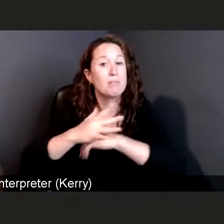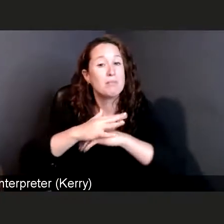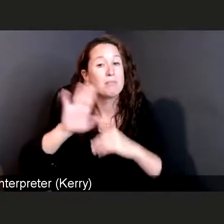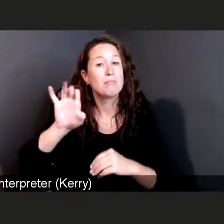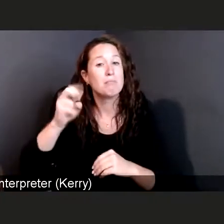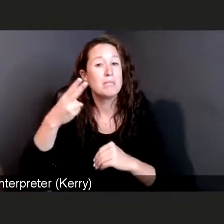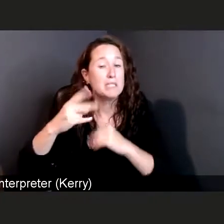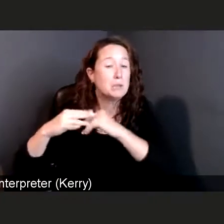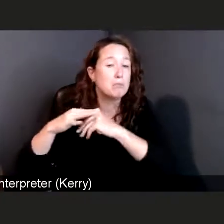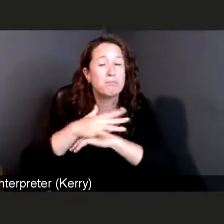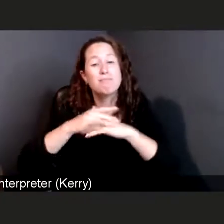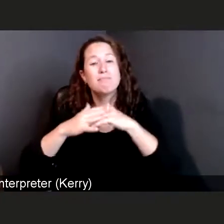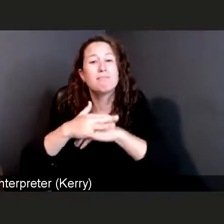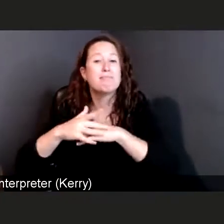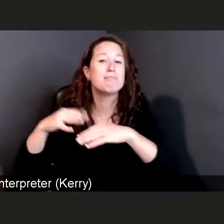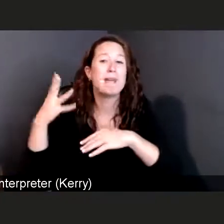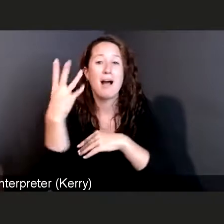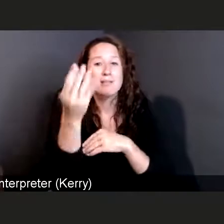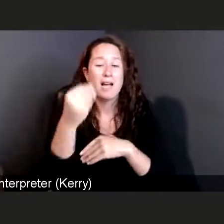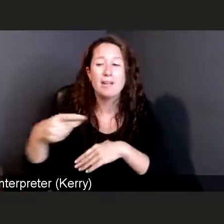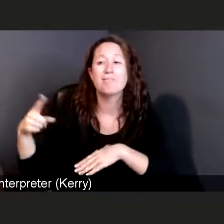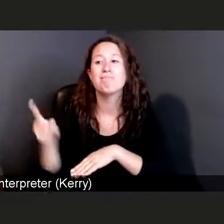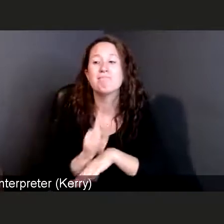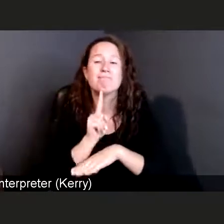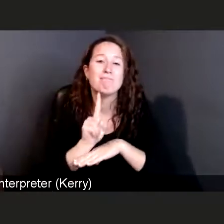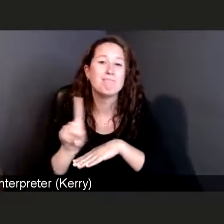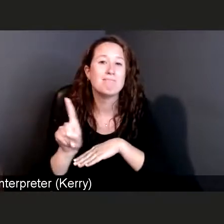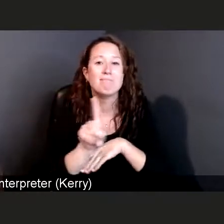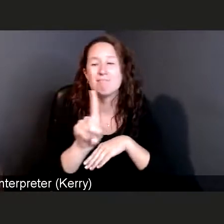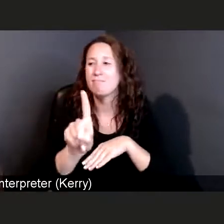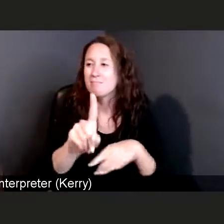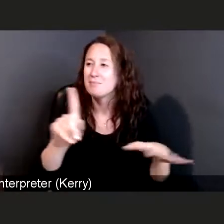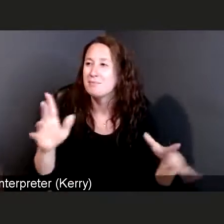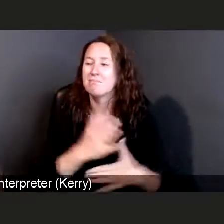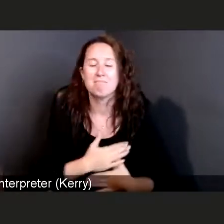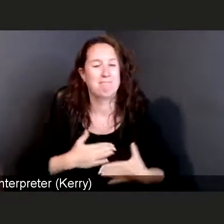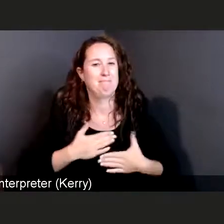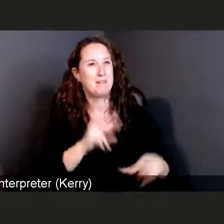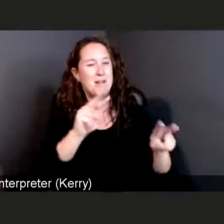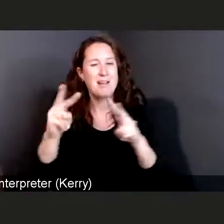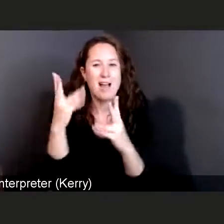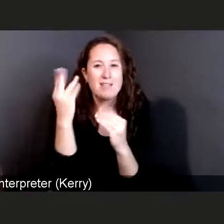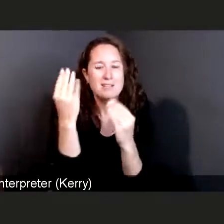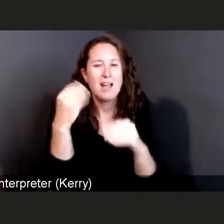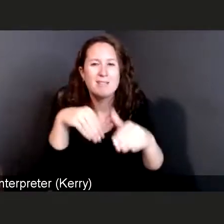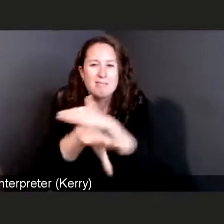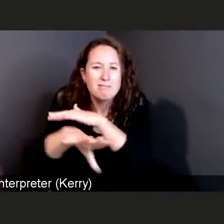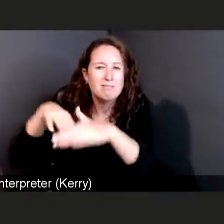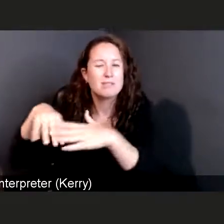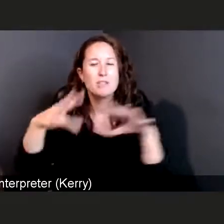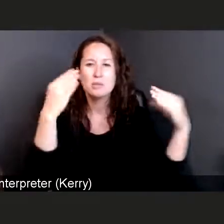and enjoyed going to the stores, and just doing a lot of different things;